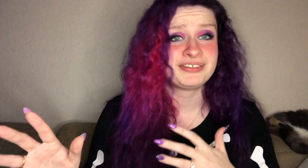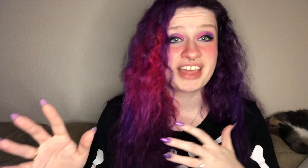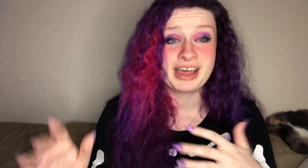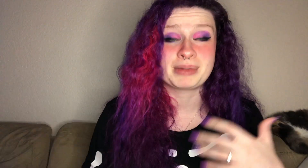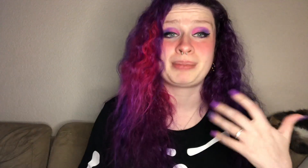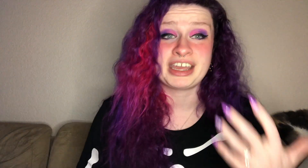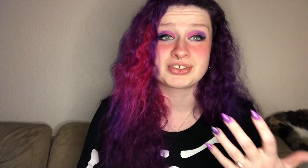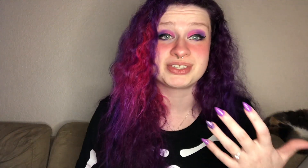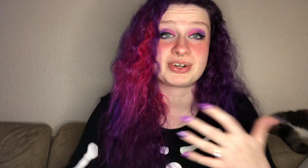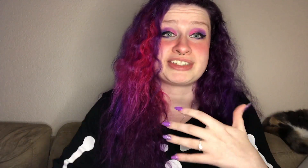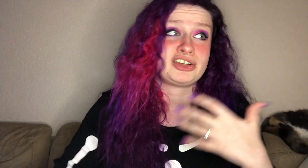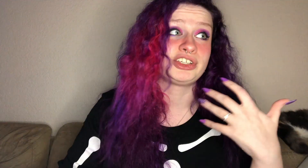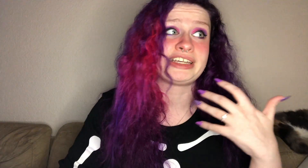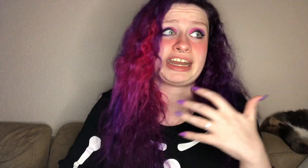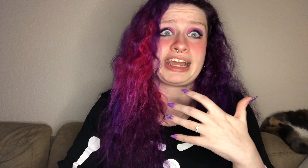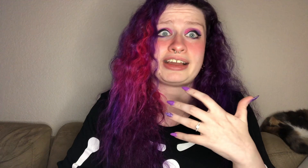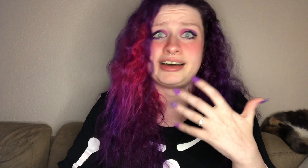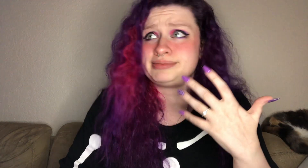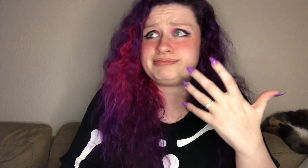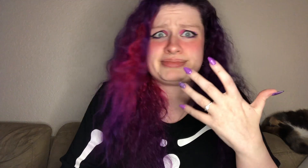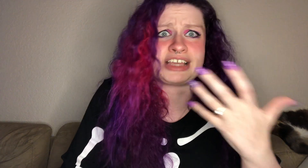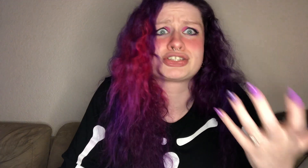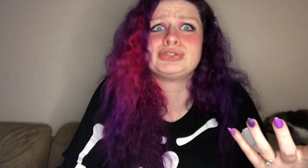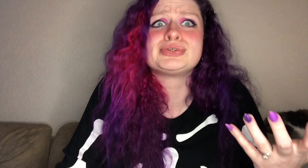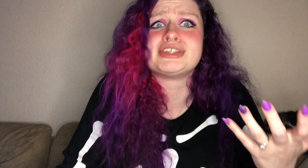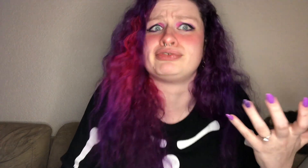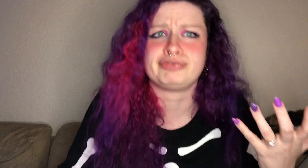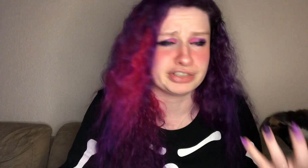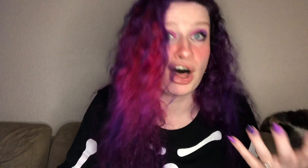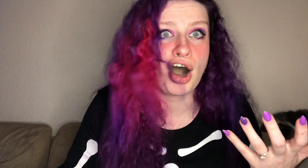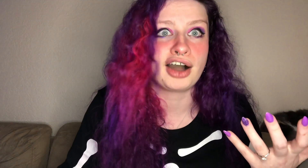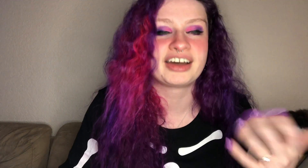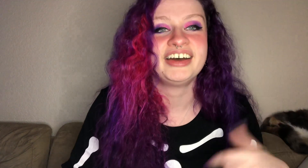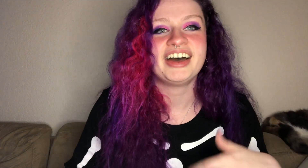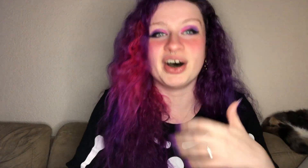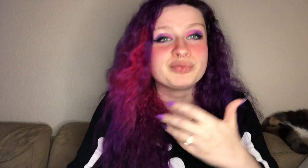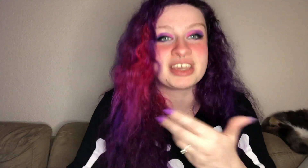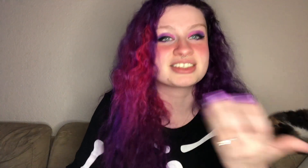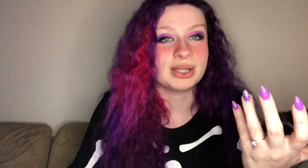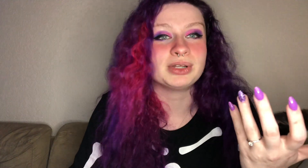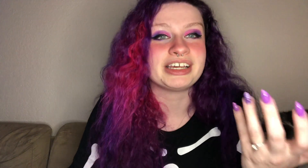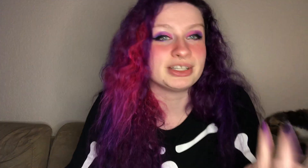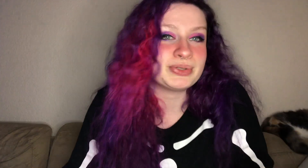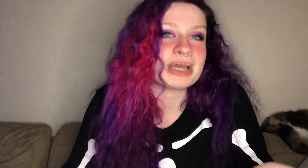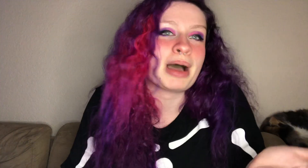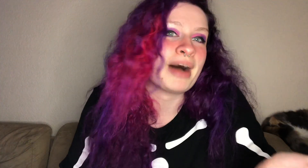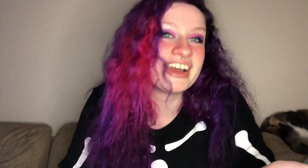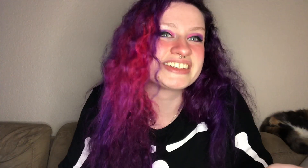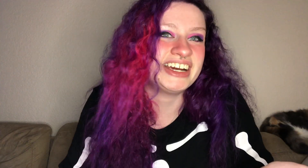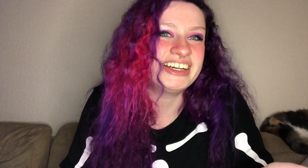that my patrons are essentially getting a exclusive vlog of me slowly losing my mind